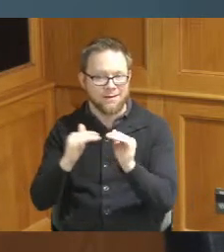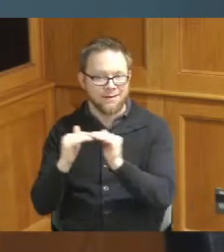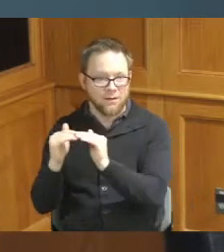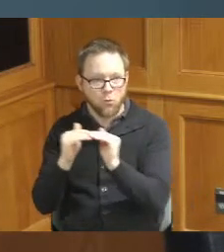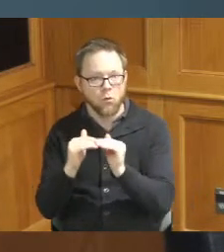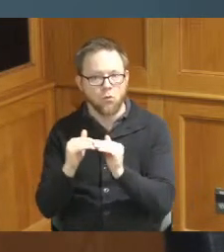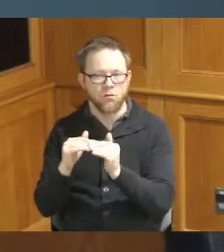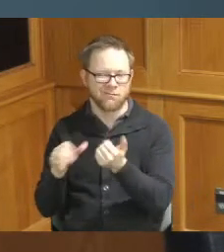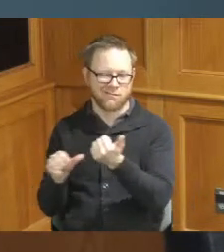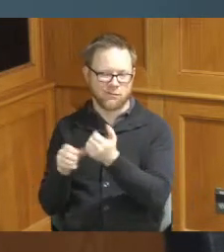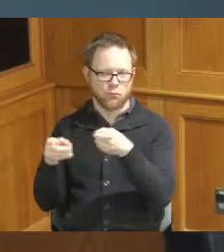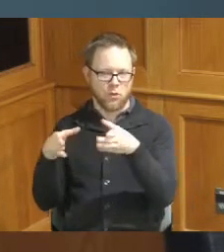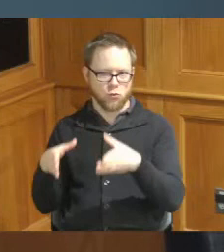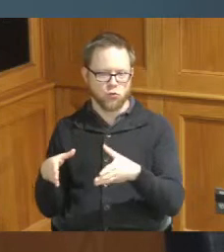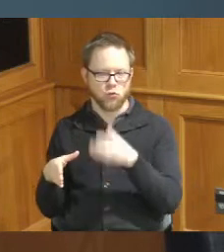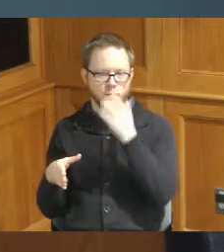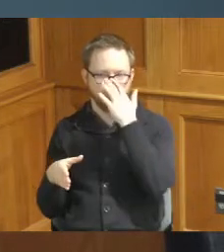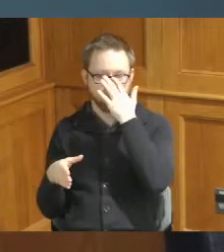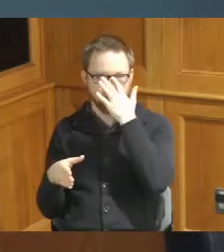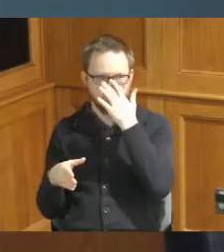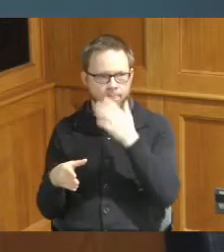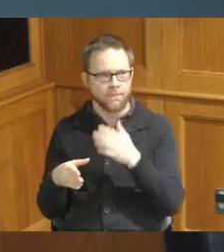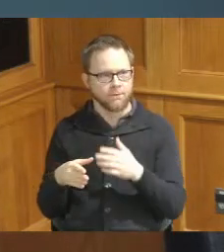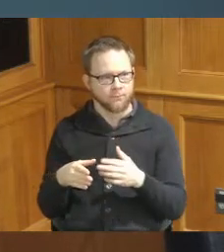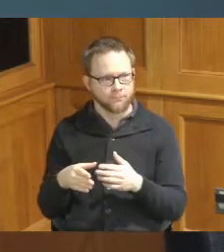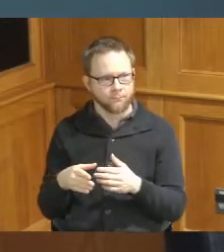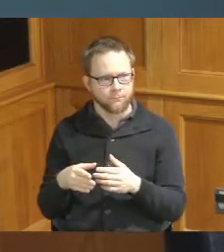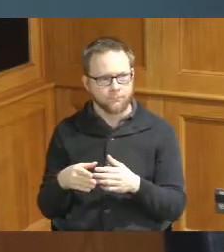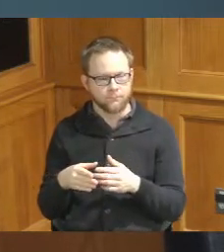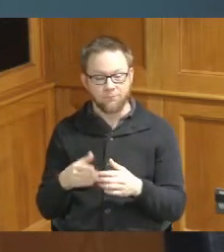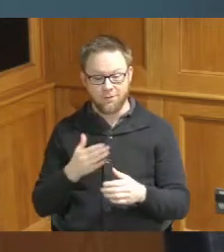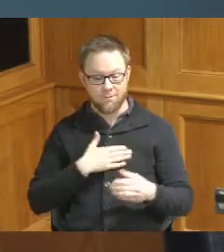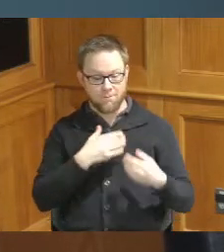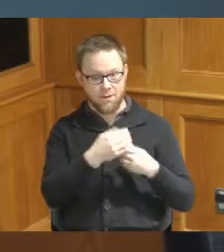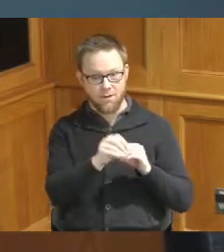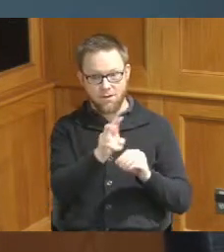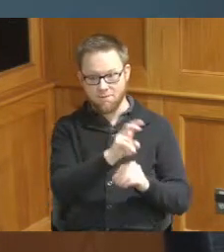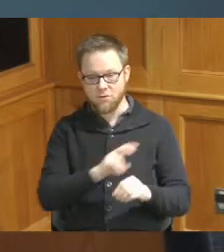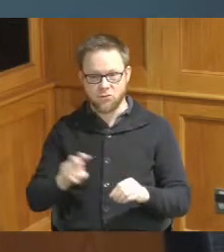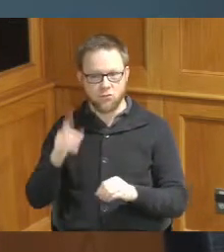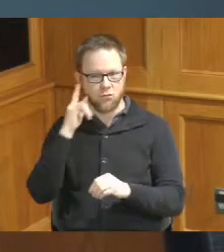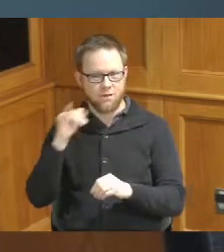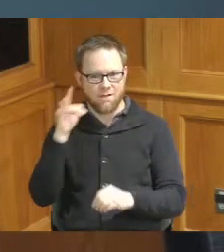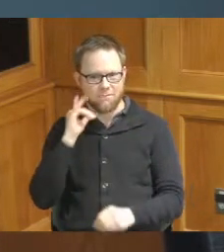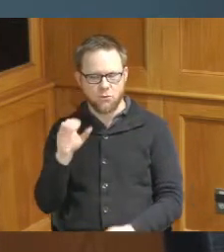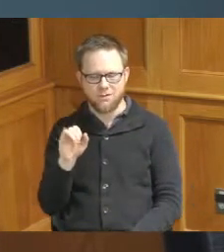deputy Director they've gone one that's gone from my office to Silicon Valley as one of the chief